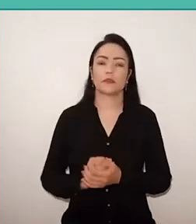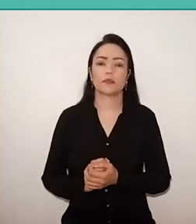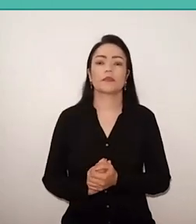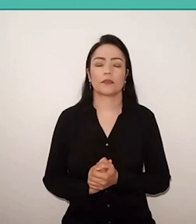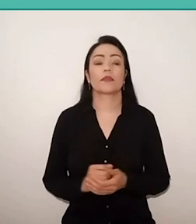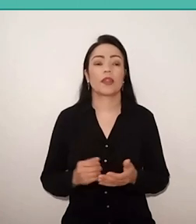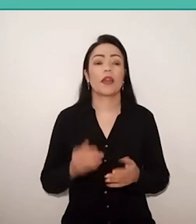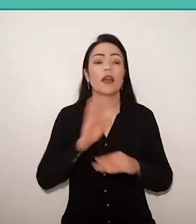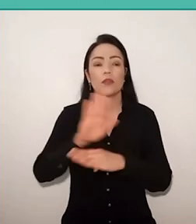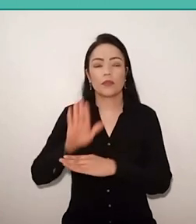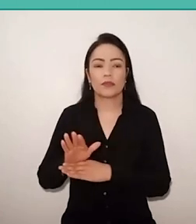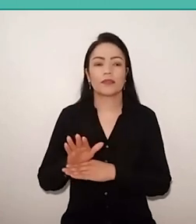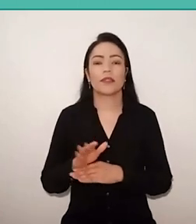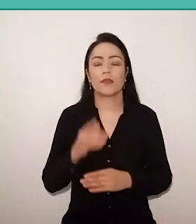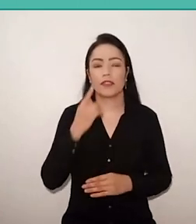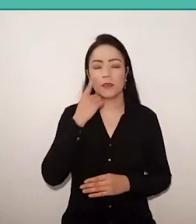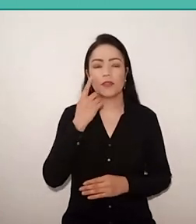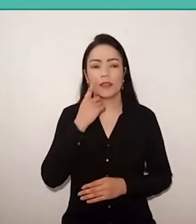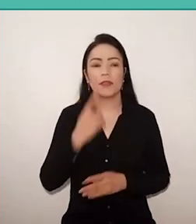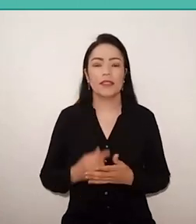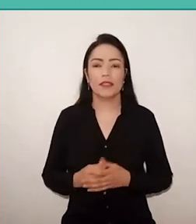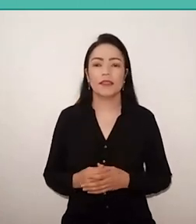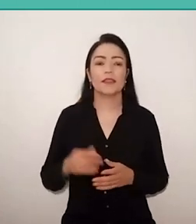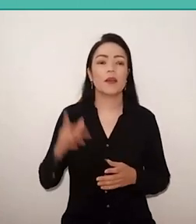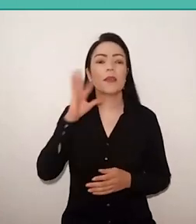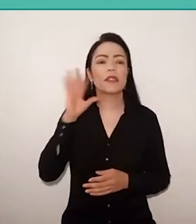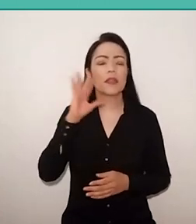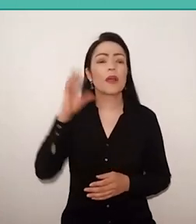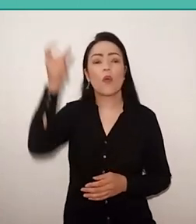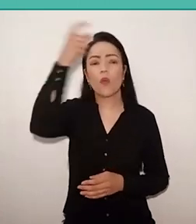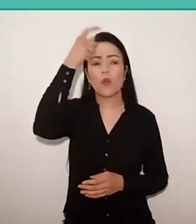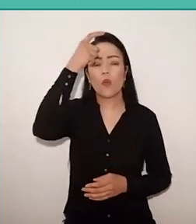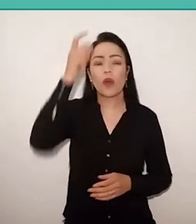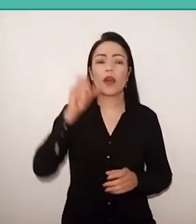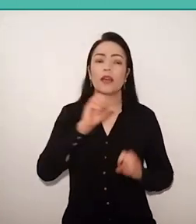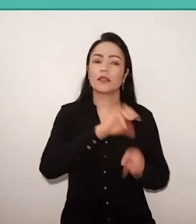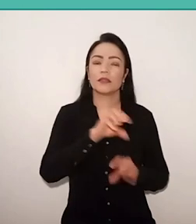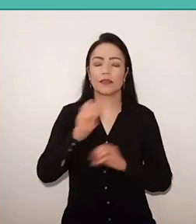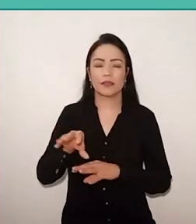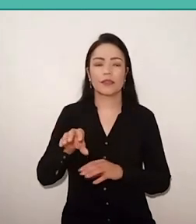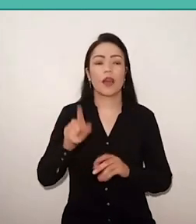to world pedagogical thinking is the concept of popular education. I would say, by the way,